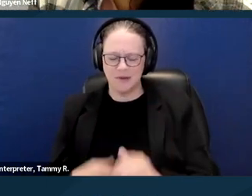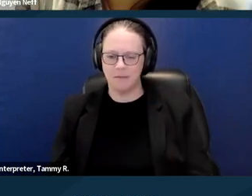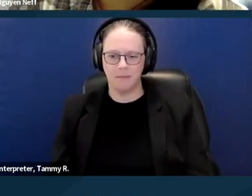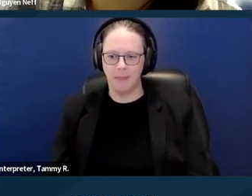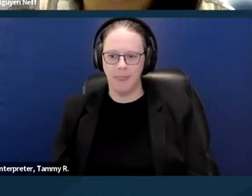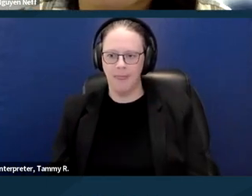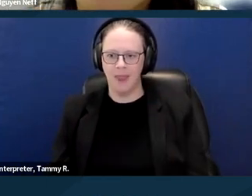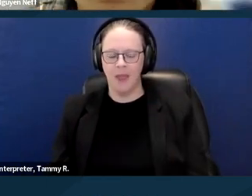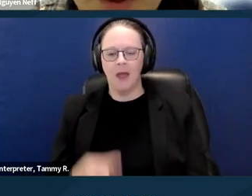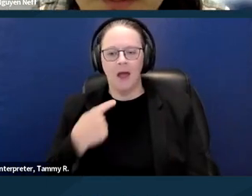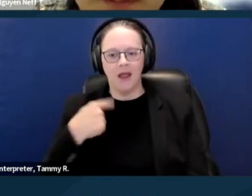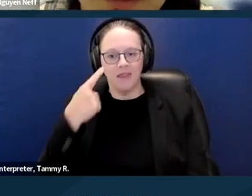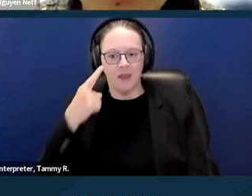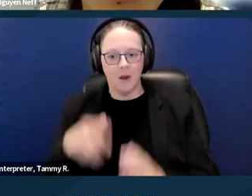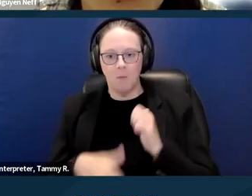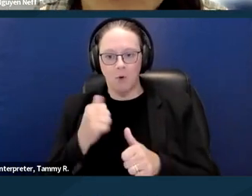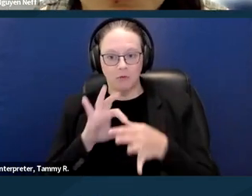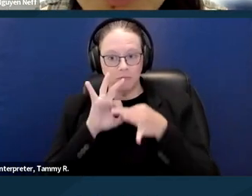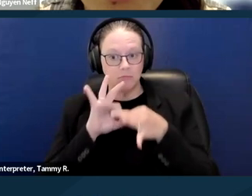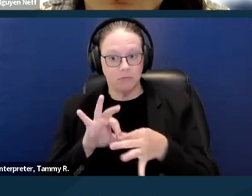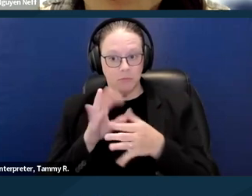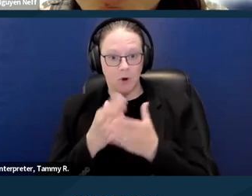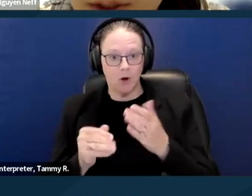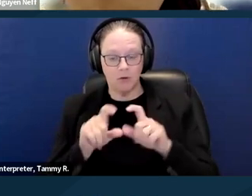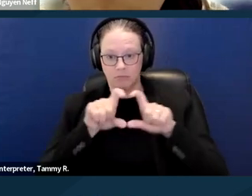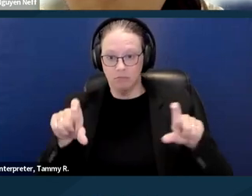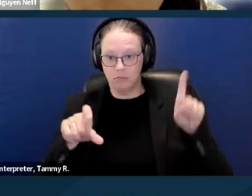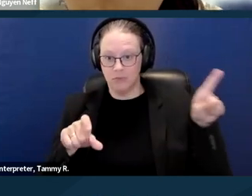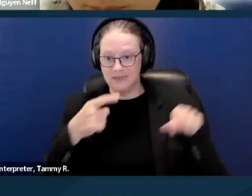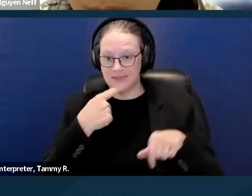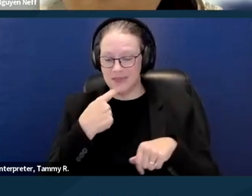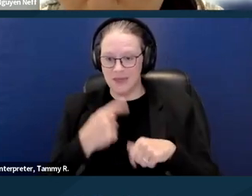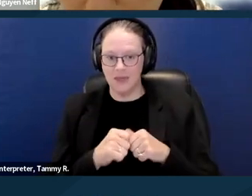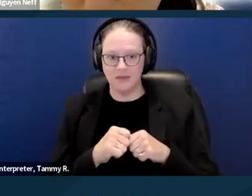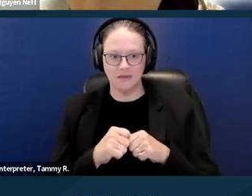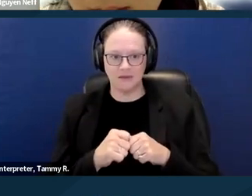So I think the most relevant part of this is where it says obstruction to the free use of property.